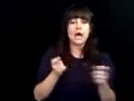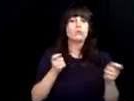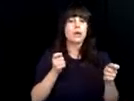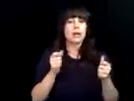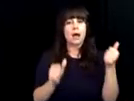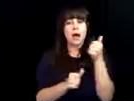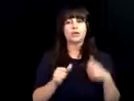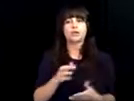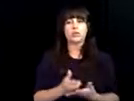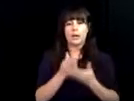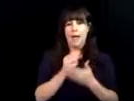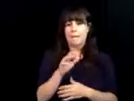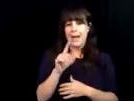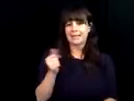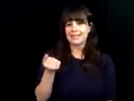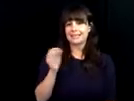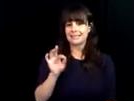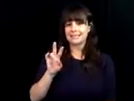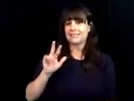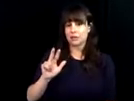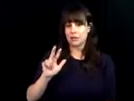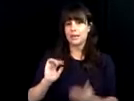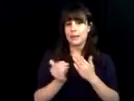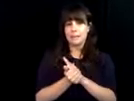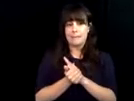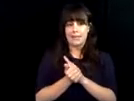work competitively in the community. The VR program we happen today is